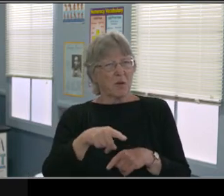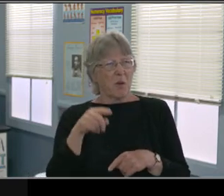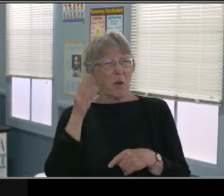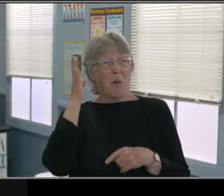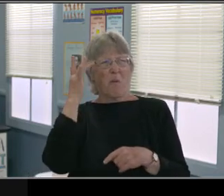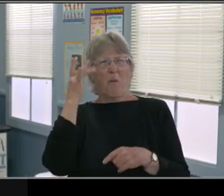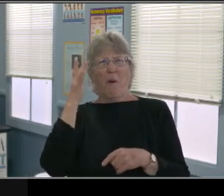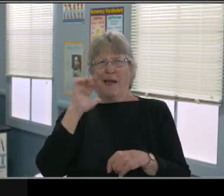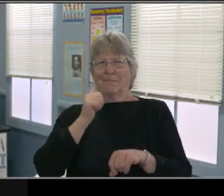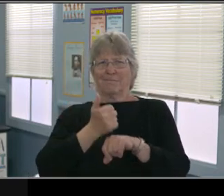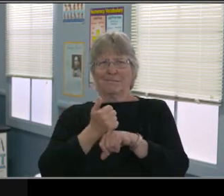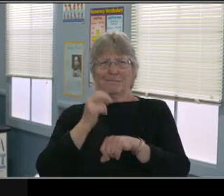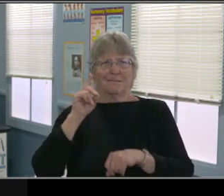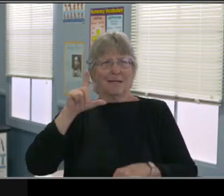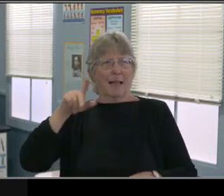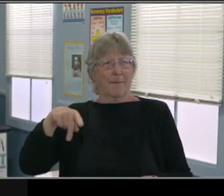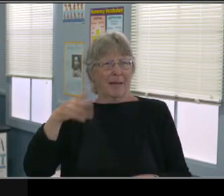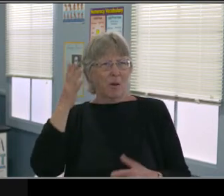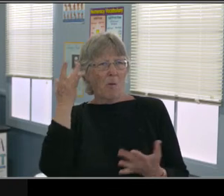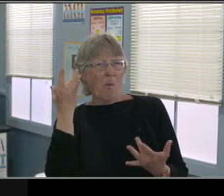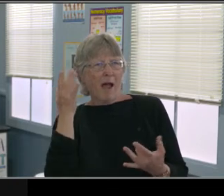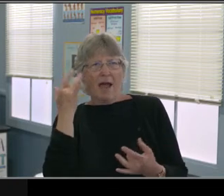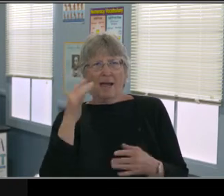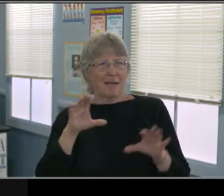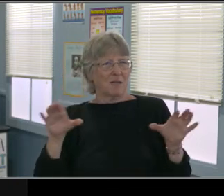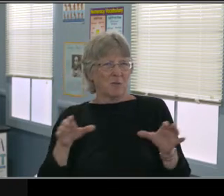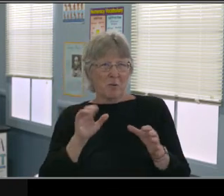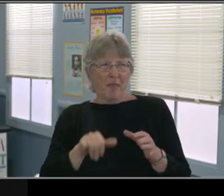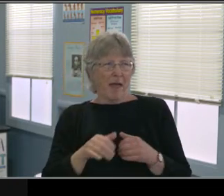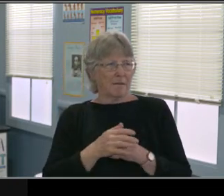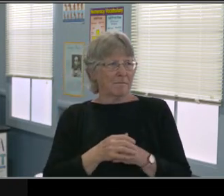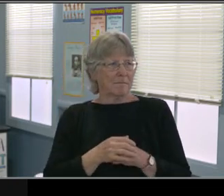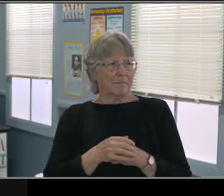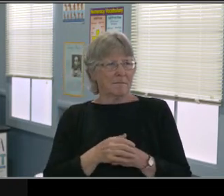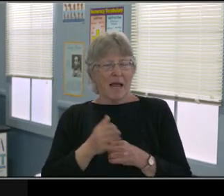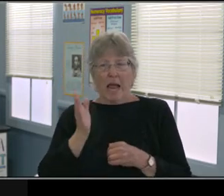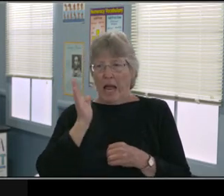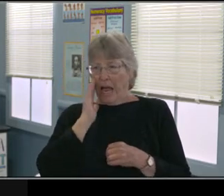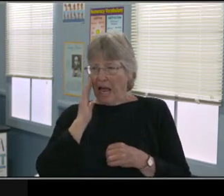So let's look at those questions and kind of ask a few additional questions